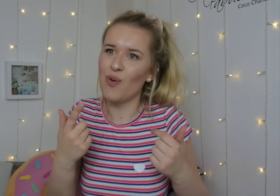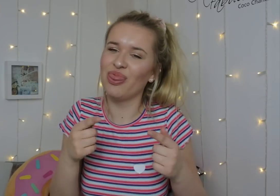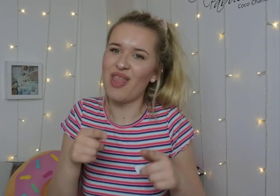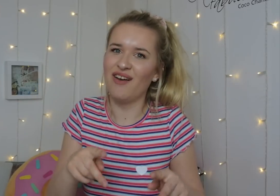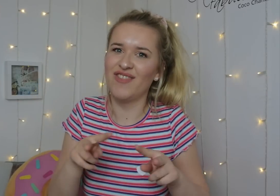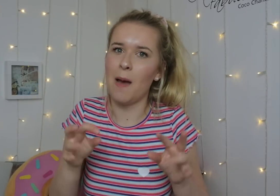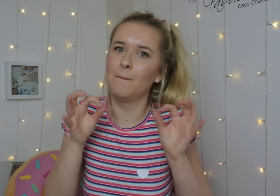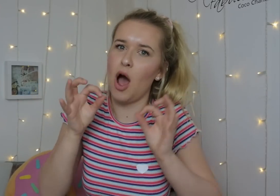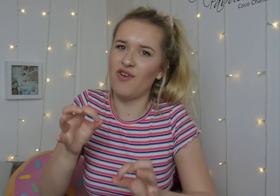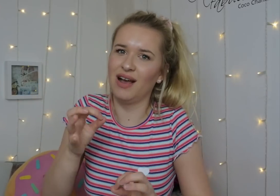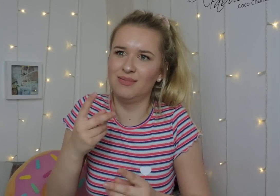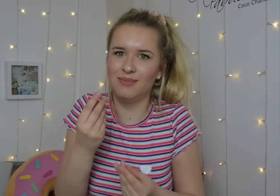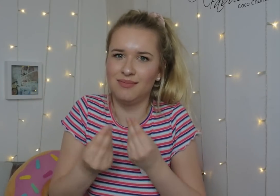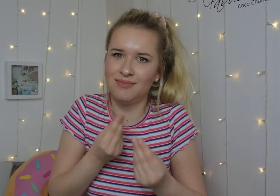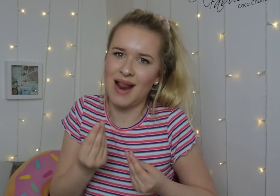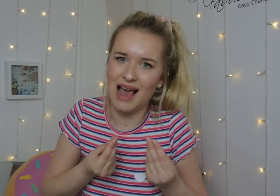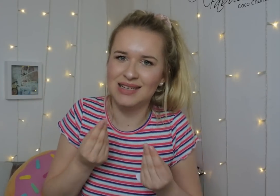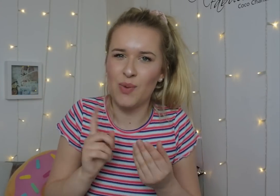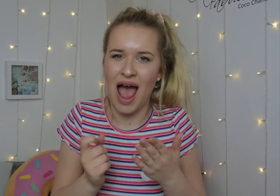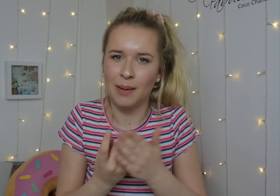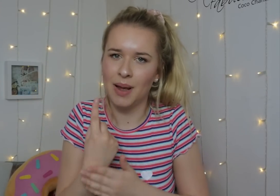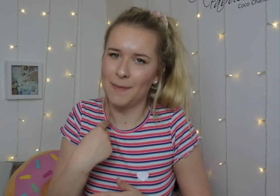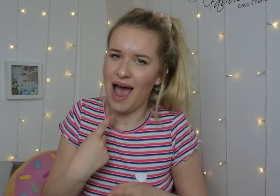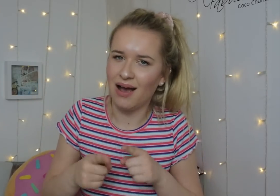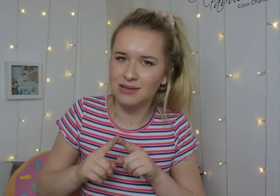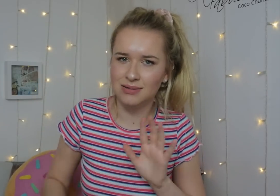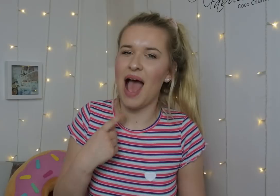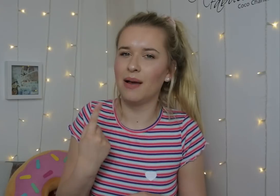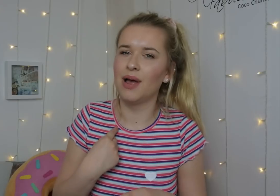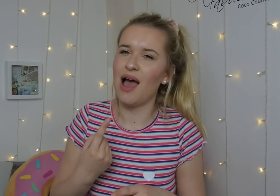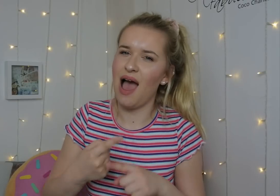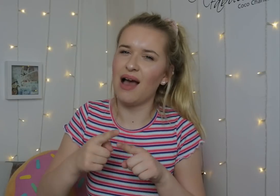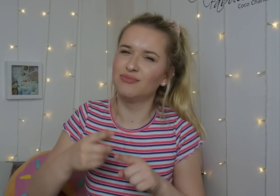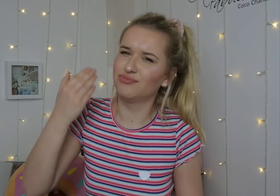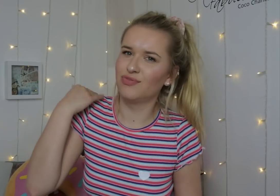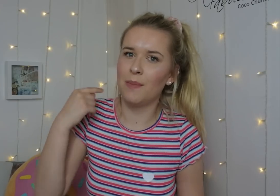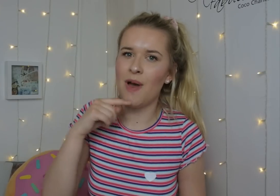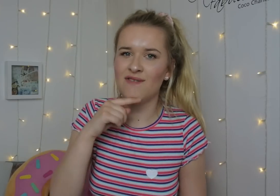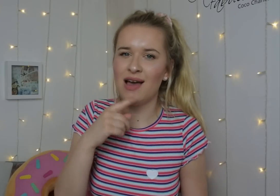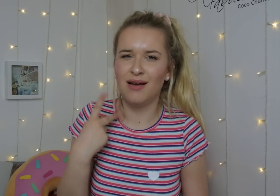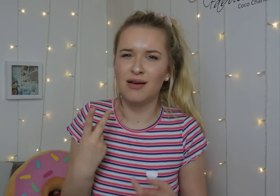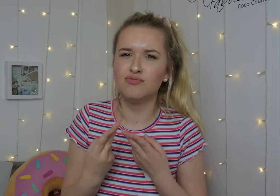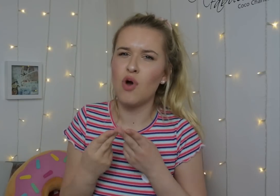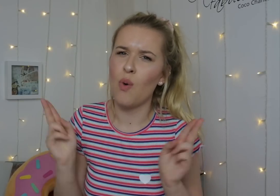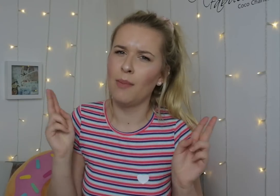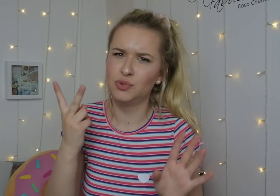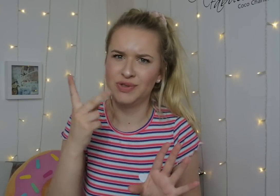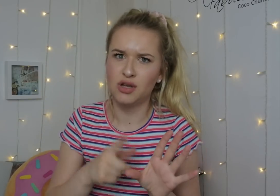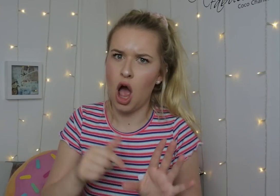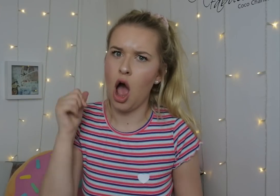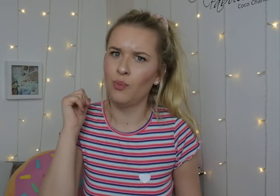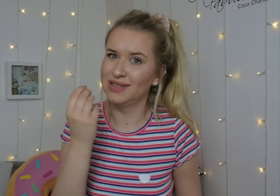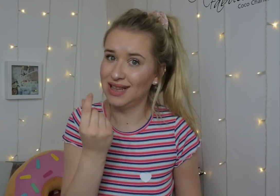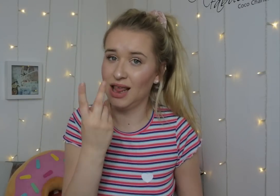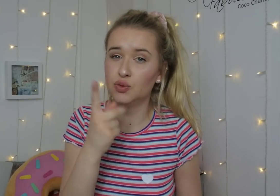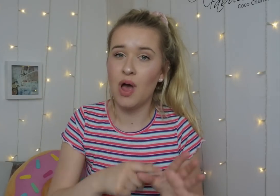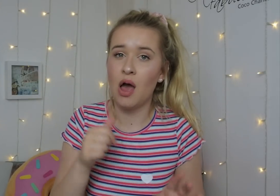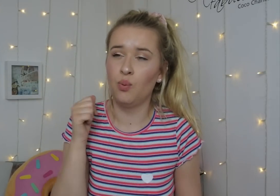So, this video is perfect to explain you guys. My ex-boyfriend and I broke up about 2 years ago